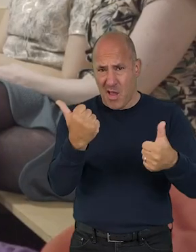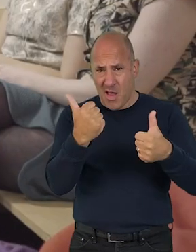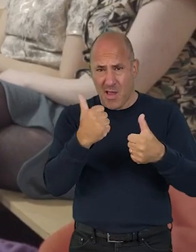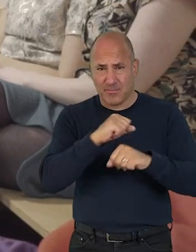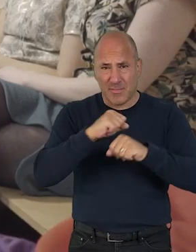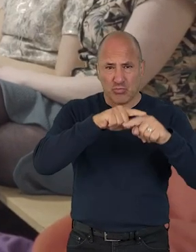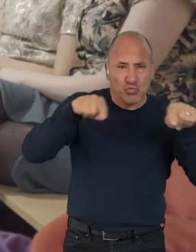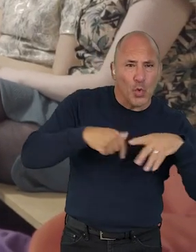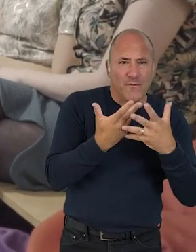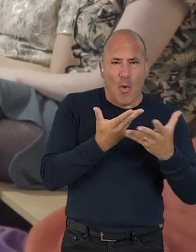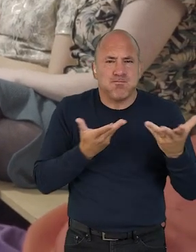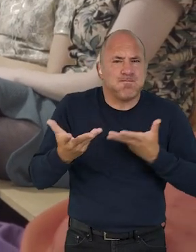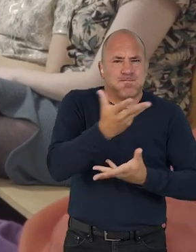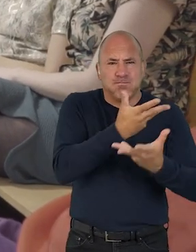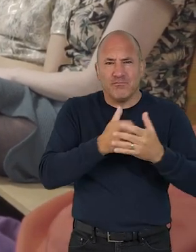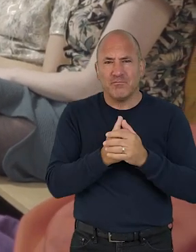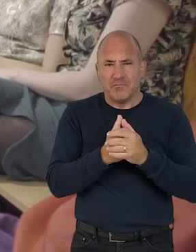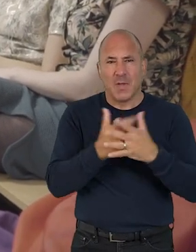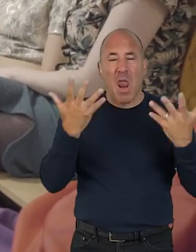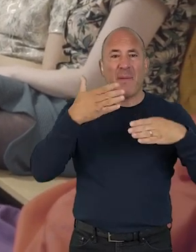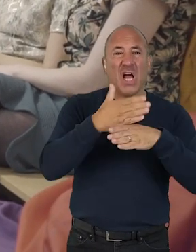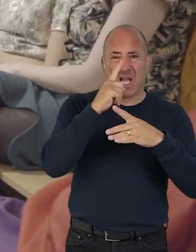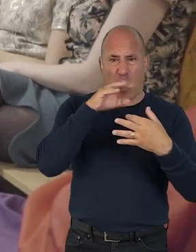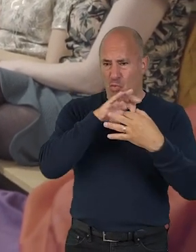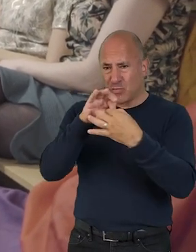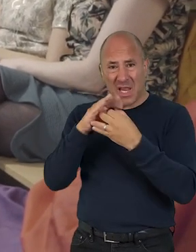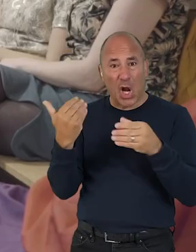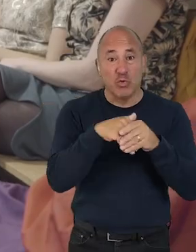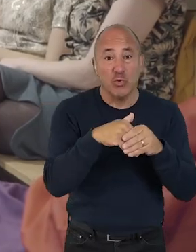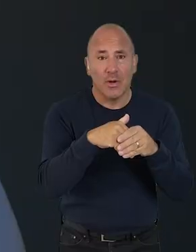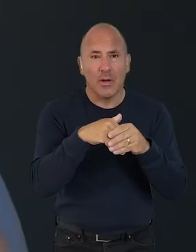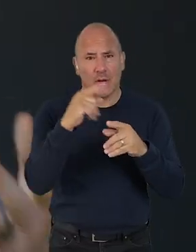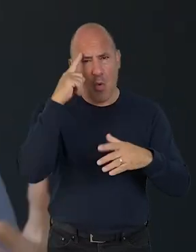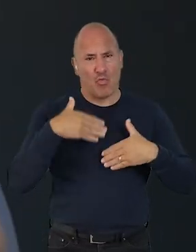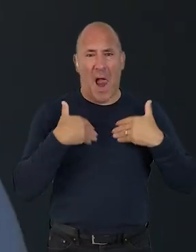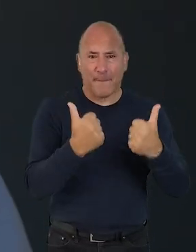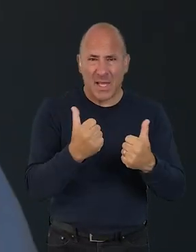You're well versed in creating space for nuanced discussion, holding climate action together with inclusion,